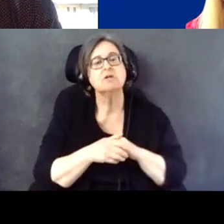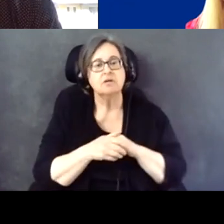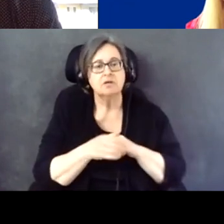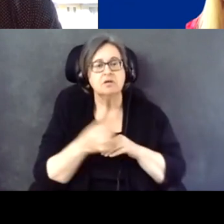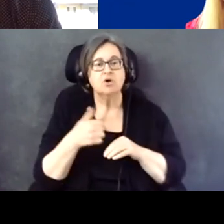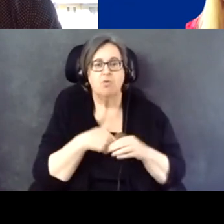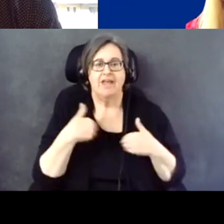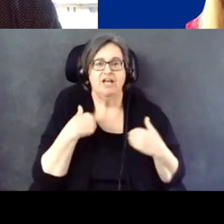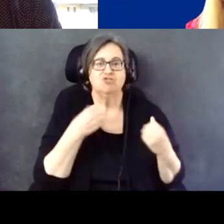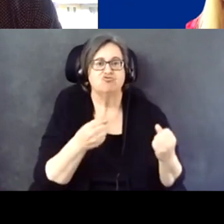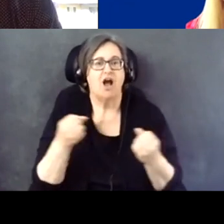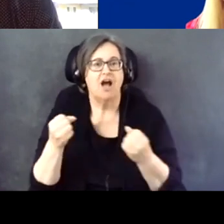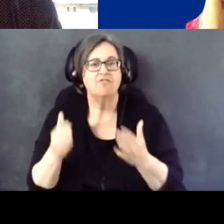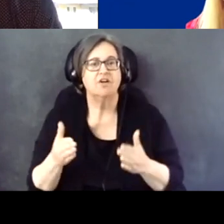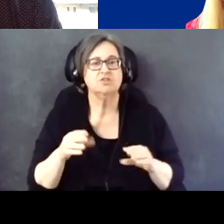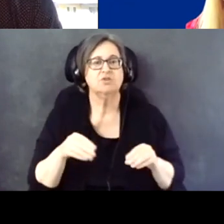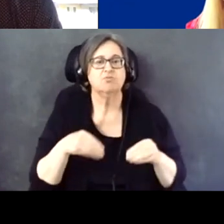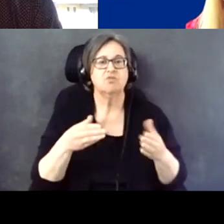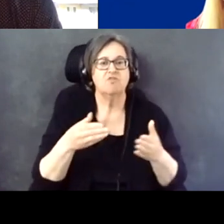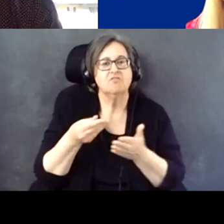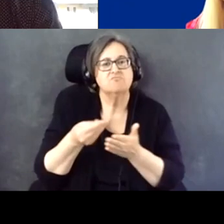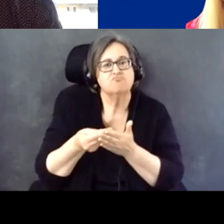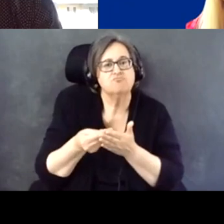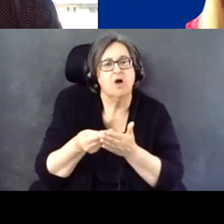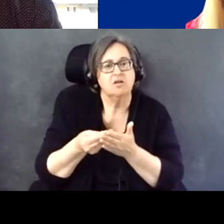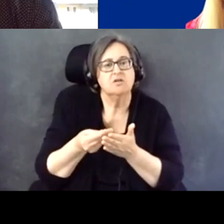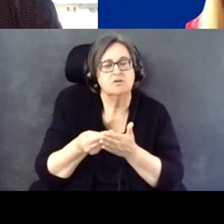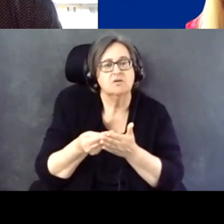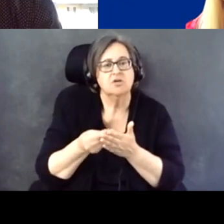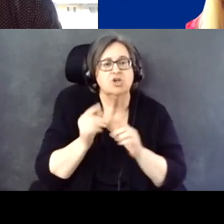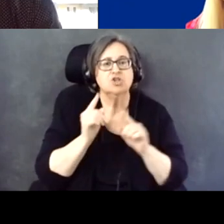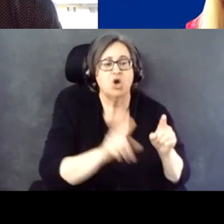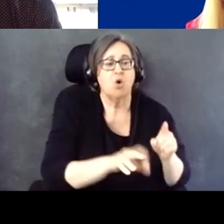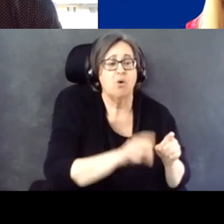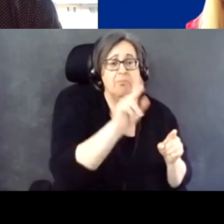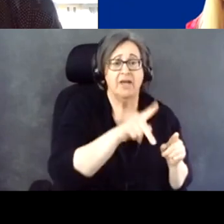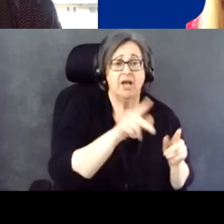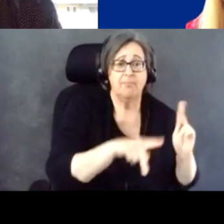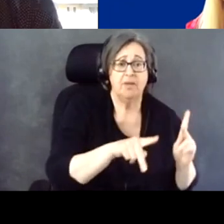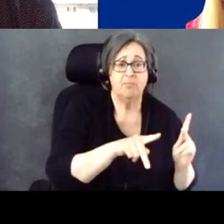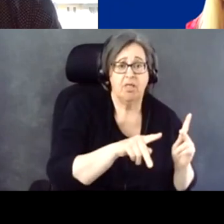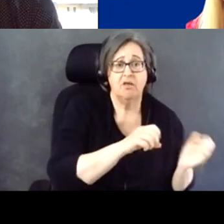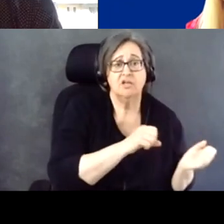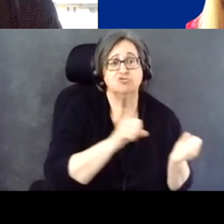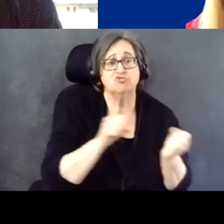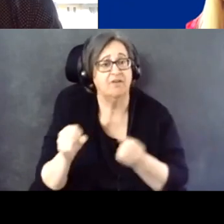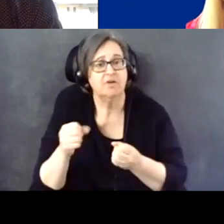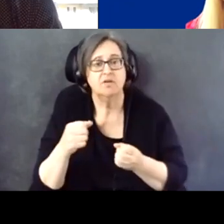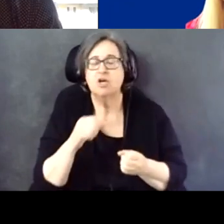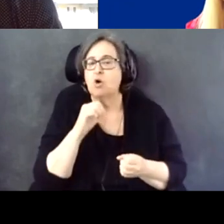We provided them with stipends to go and pick up the people. And we did not stop.